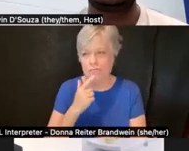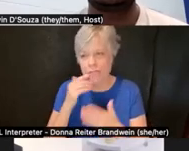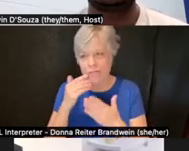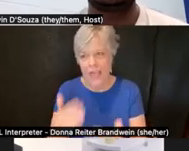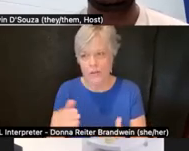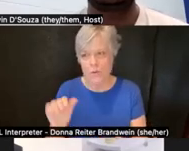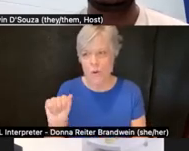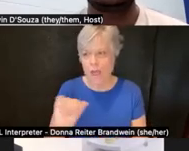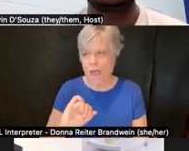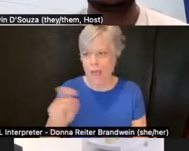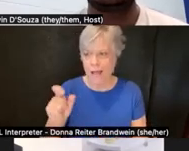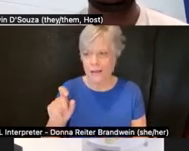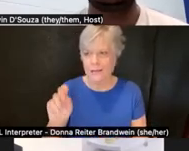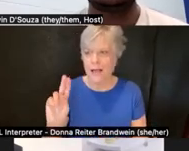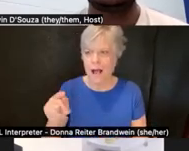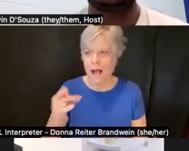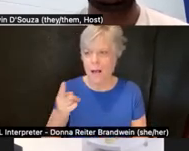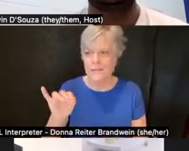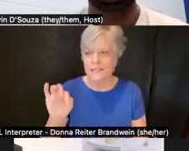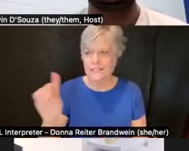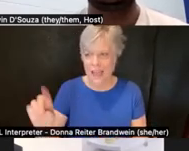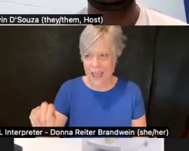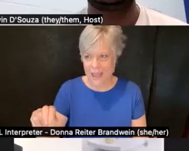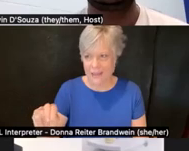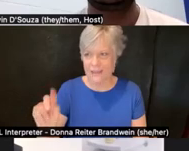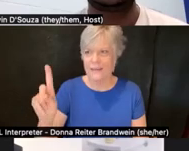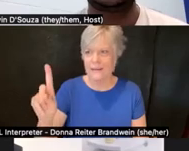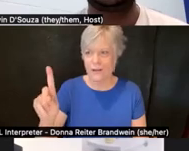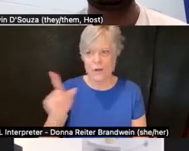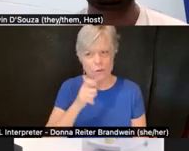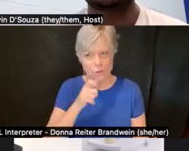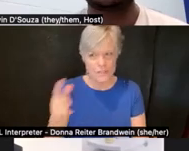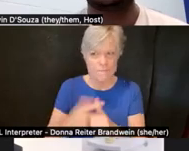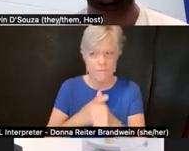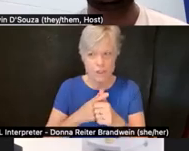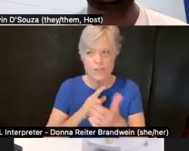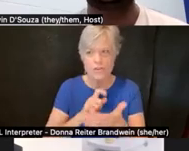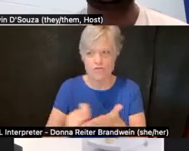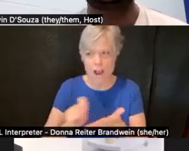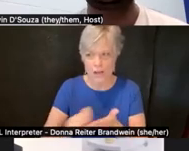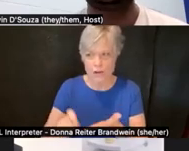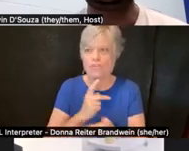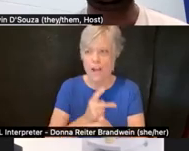at the Disability Cultural Center at SU. And I also want to think Priya Penner,